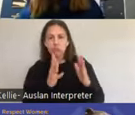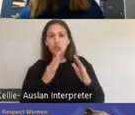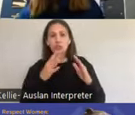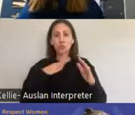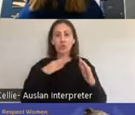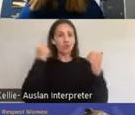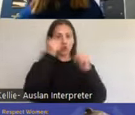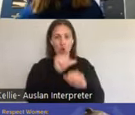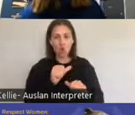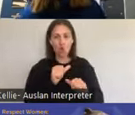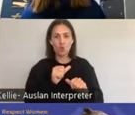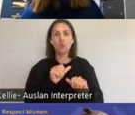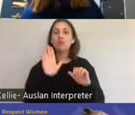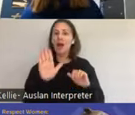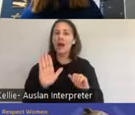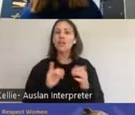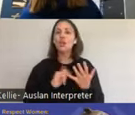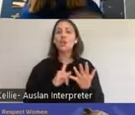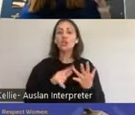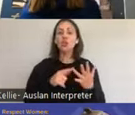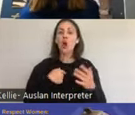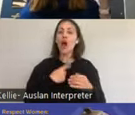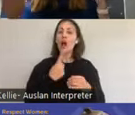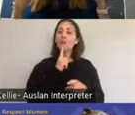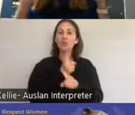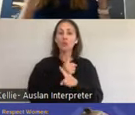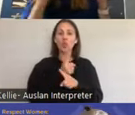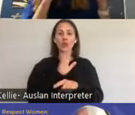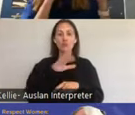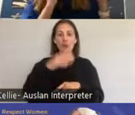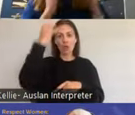So although I'm saying the sexual response system is the brain and the skin,